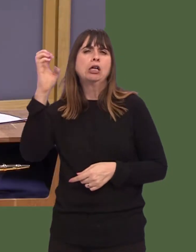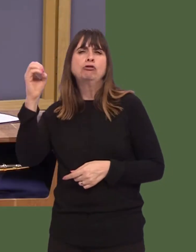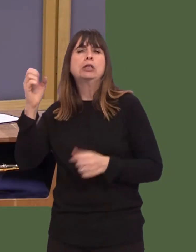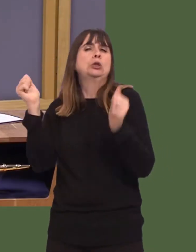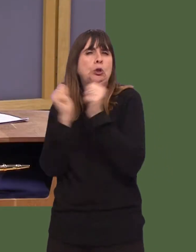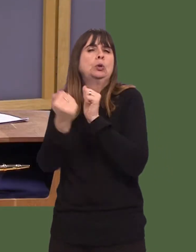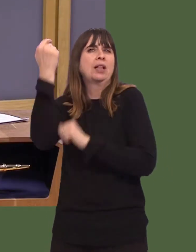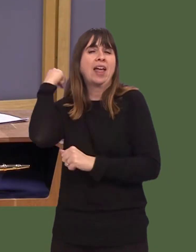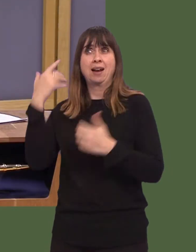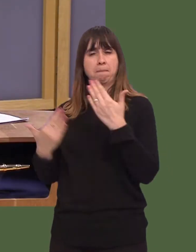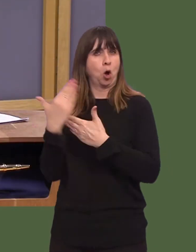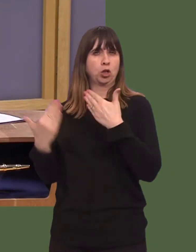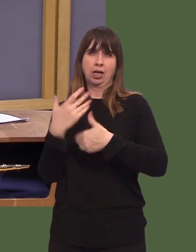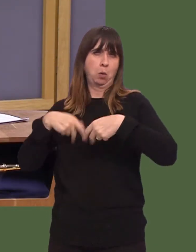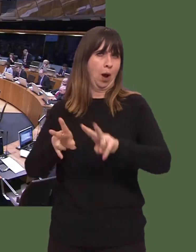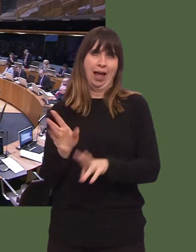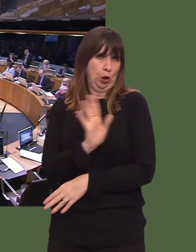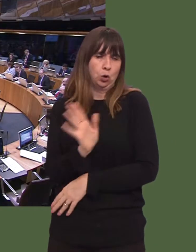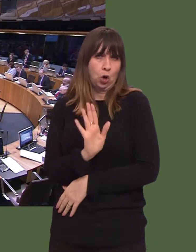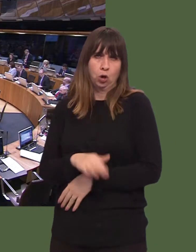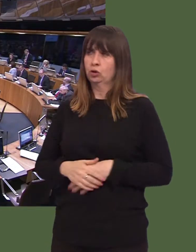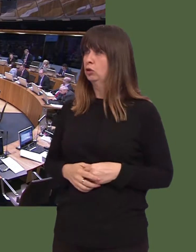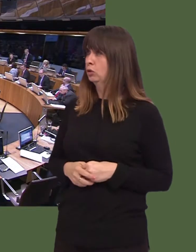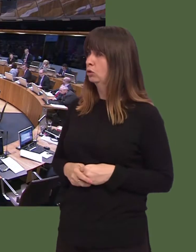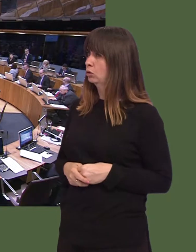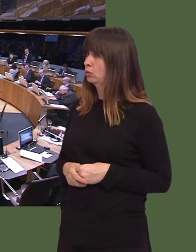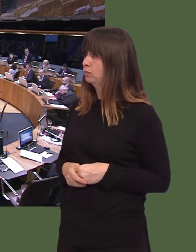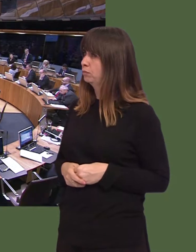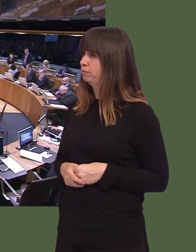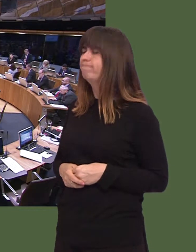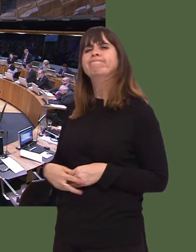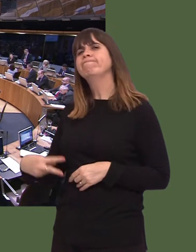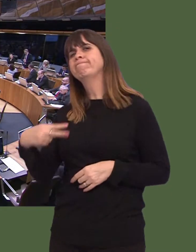Steffan Lewis: I was disappointed that the First Ministerís response to the developments